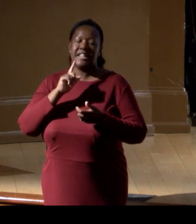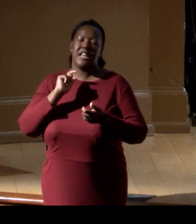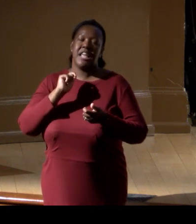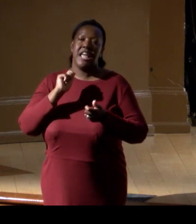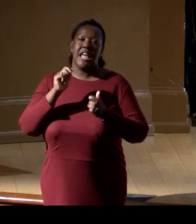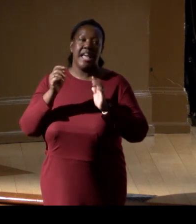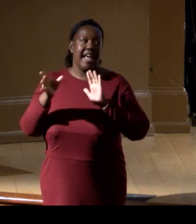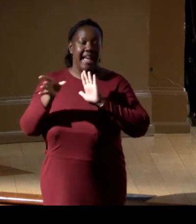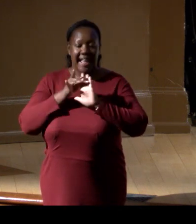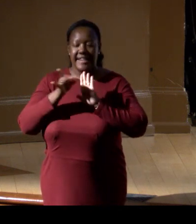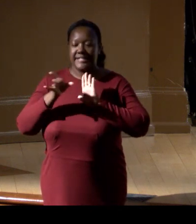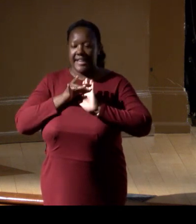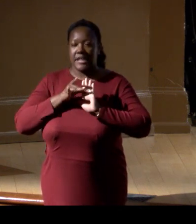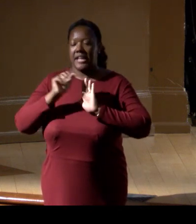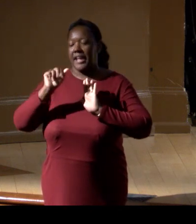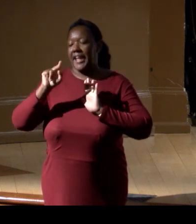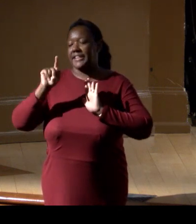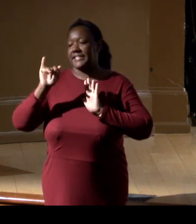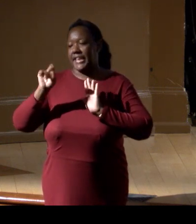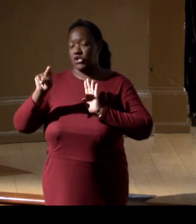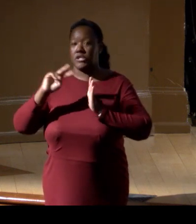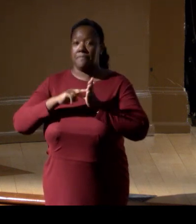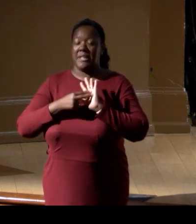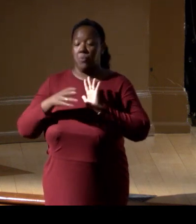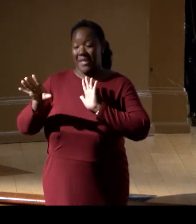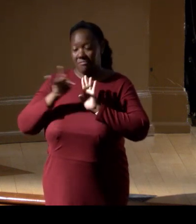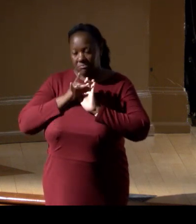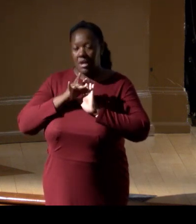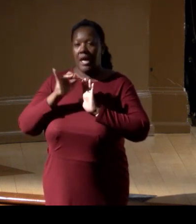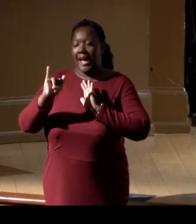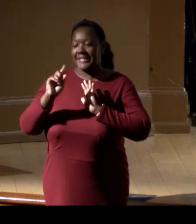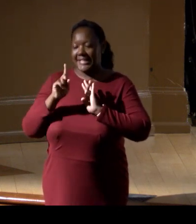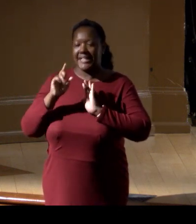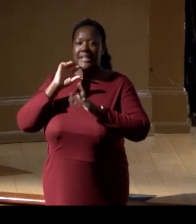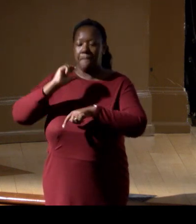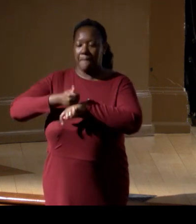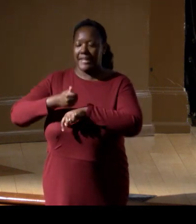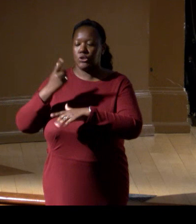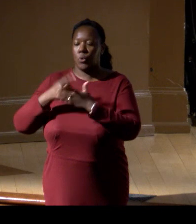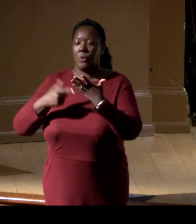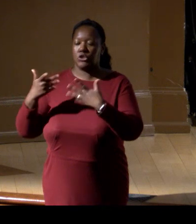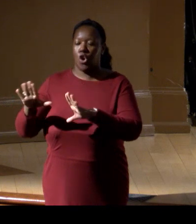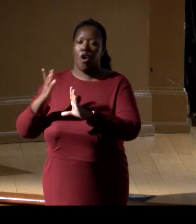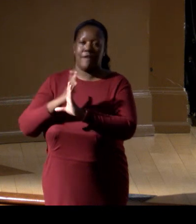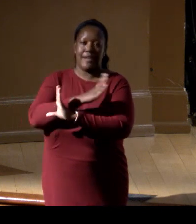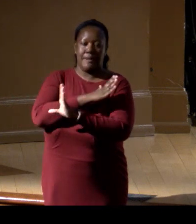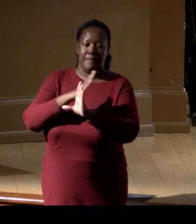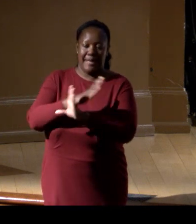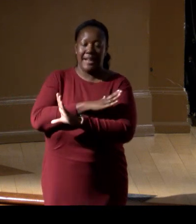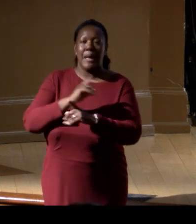we are assigning identity to it based on things that have already been assigned identity, but it's a line of telephone, right?